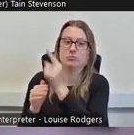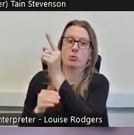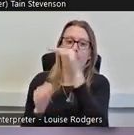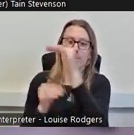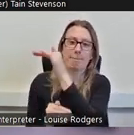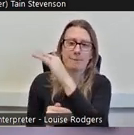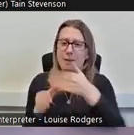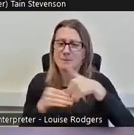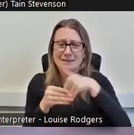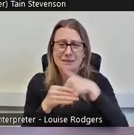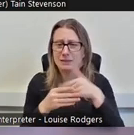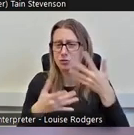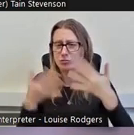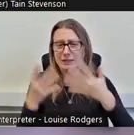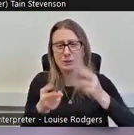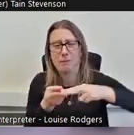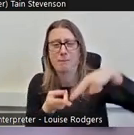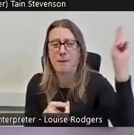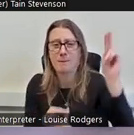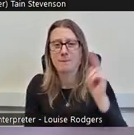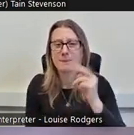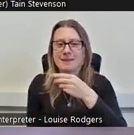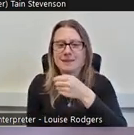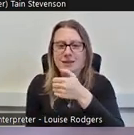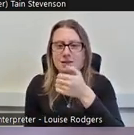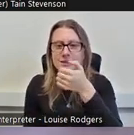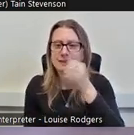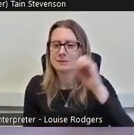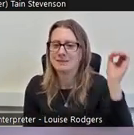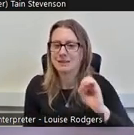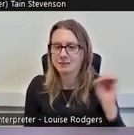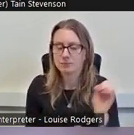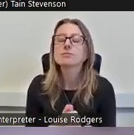massive 60%. We always have to have a little bit of a warning around